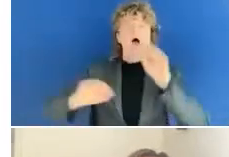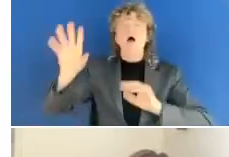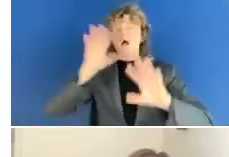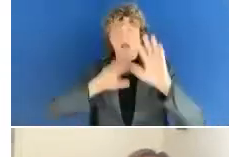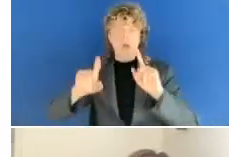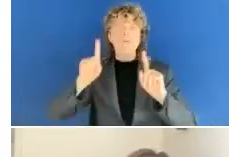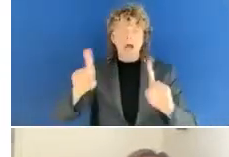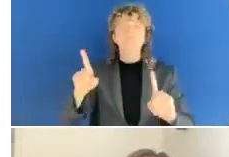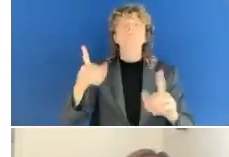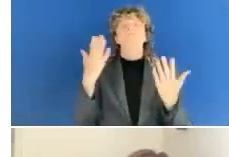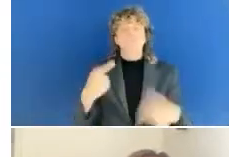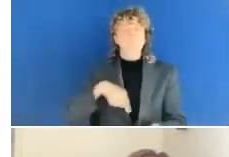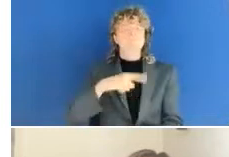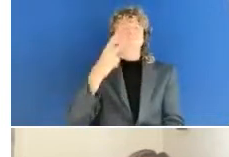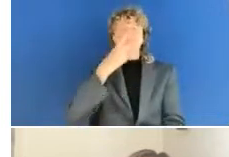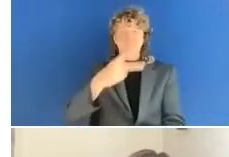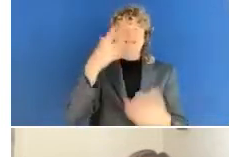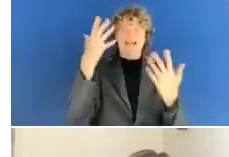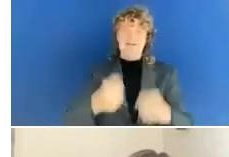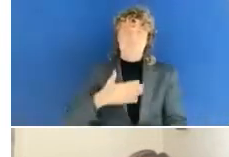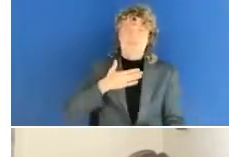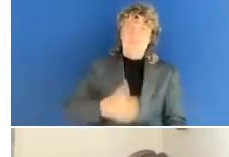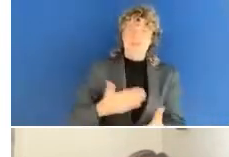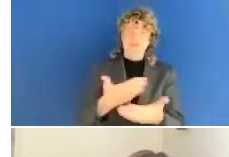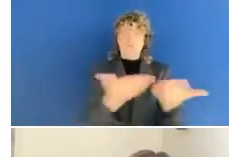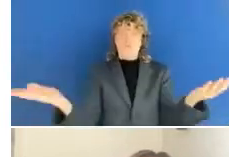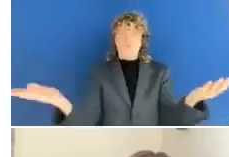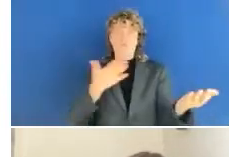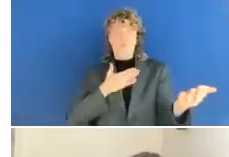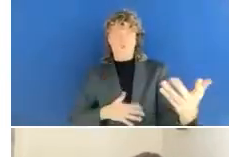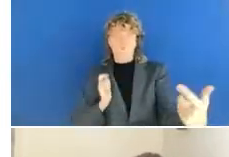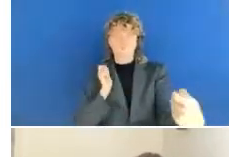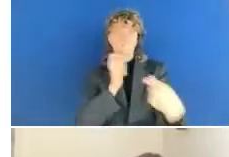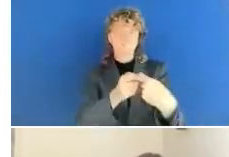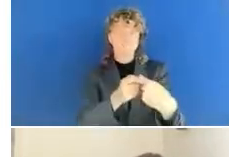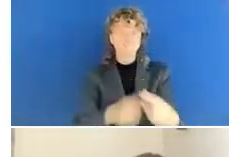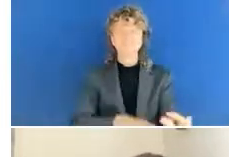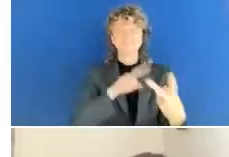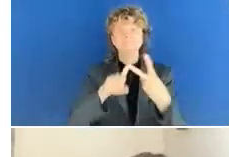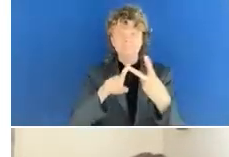Secondly, companies that provide web and product development services, such as they have in